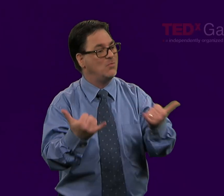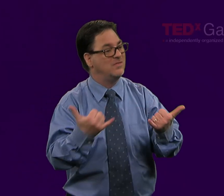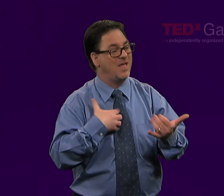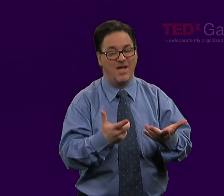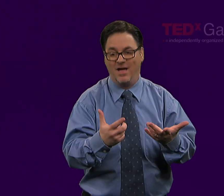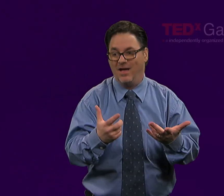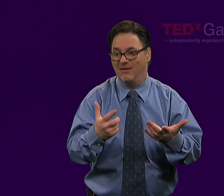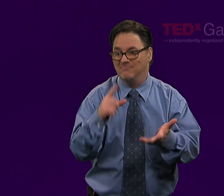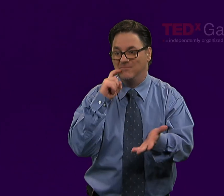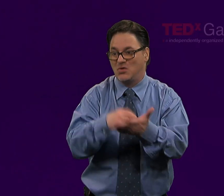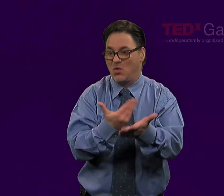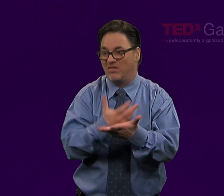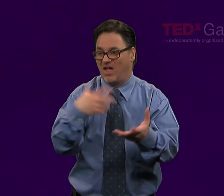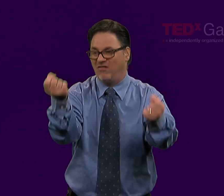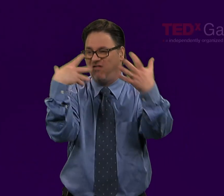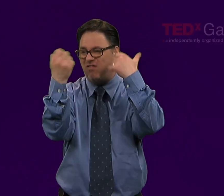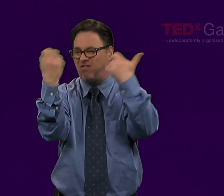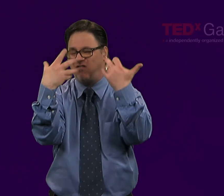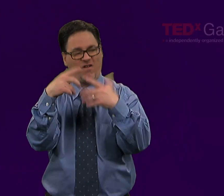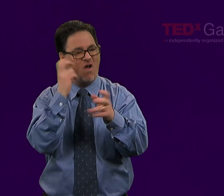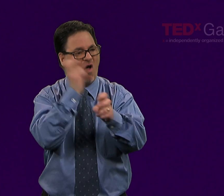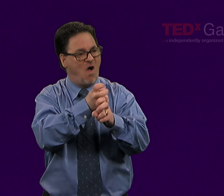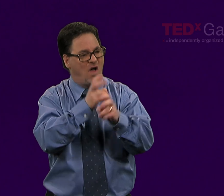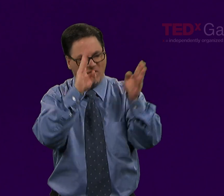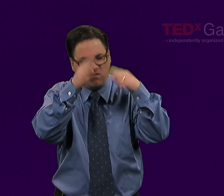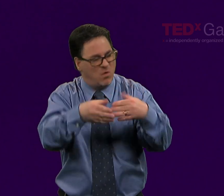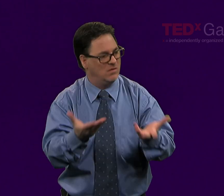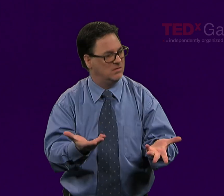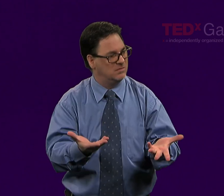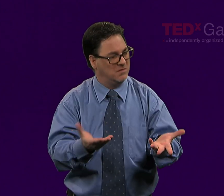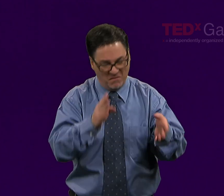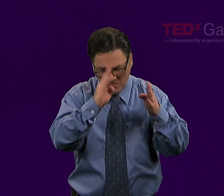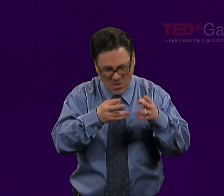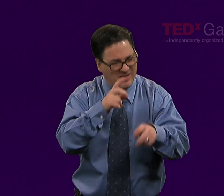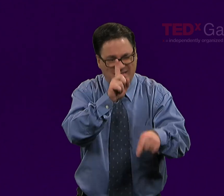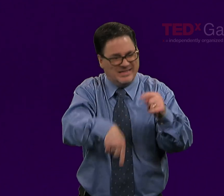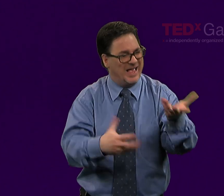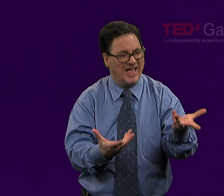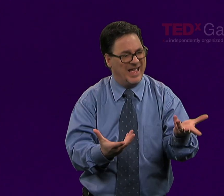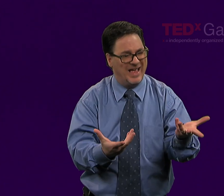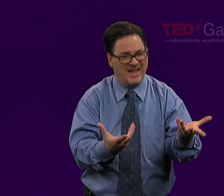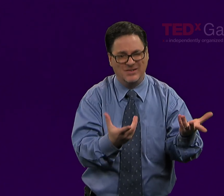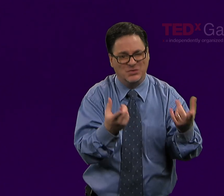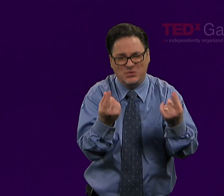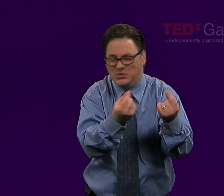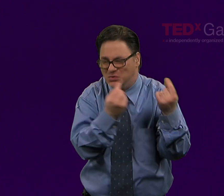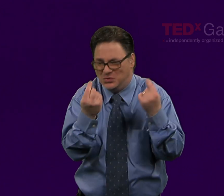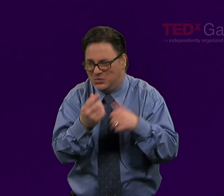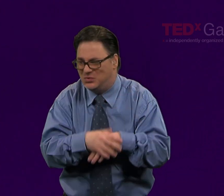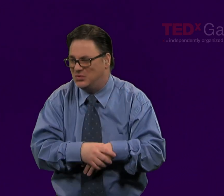So we're faced with a deluge of stimulus today, and it's very difficult to focus in the midst of all of this.